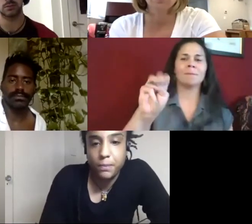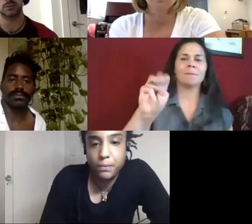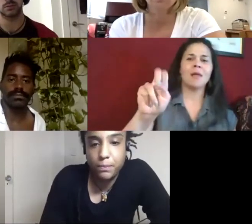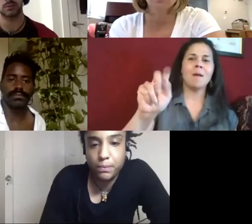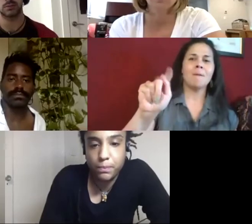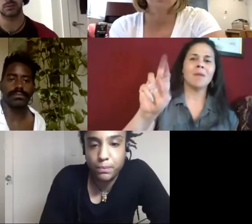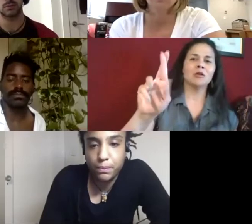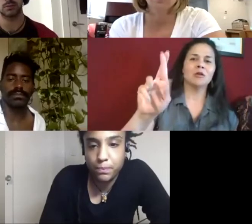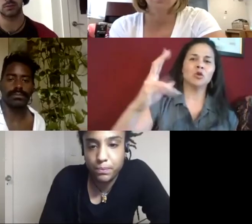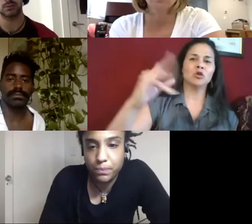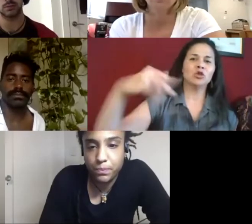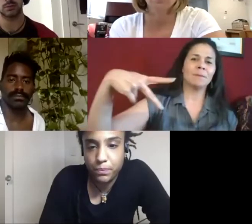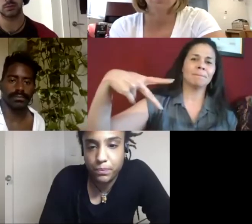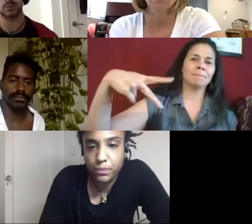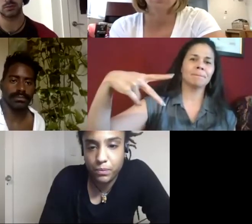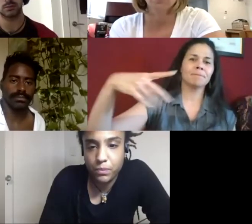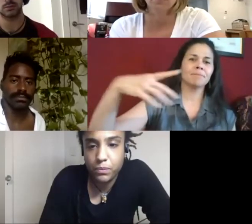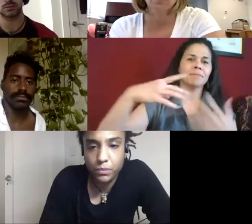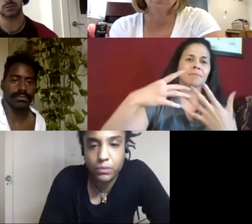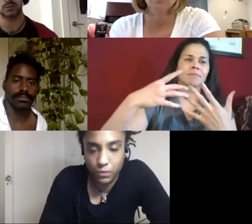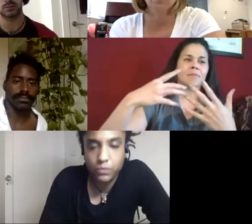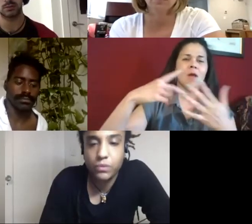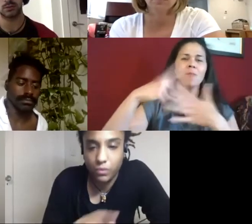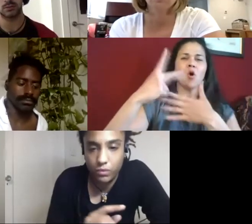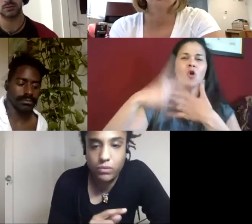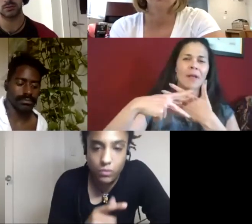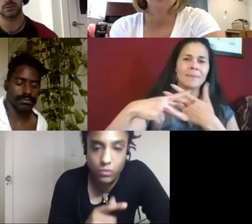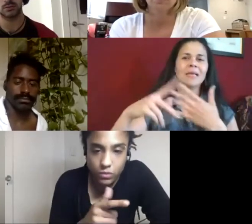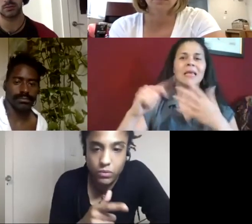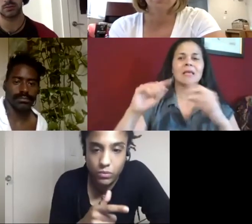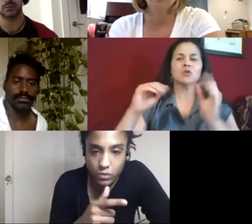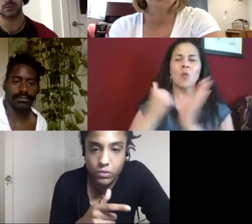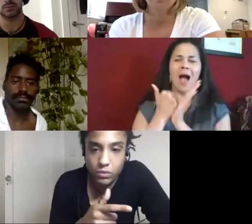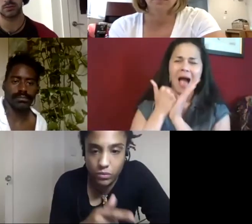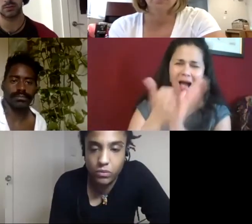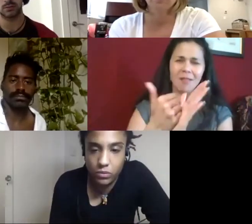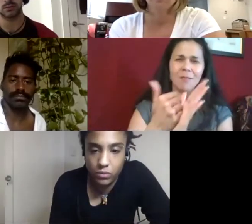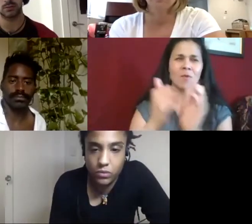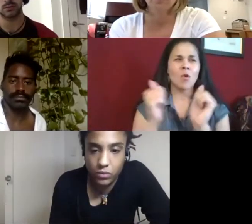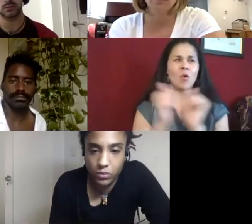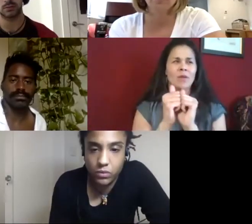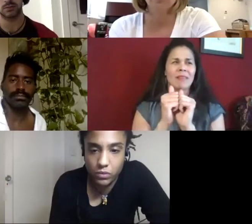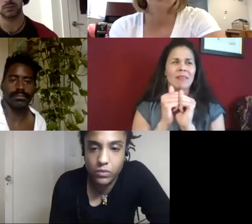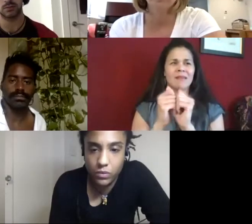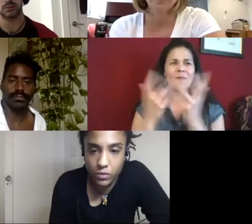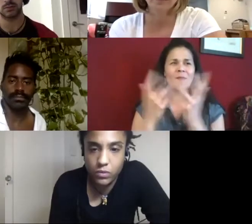We might consider mentorship programs. Programming to help bring in